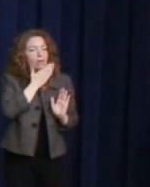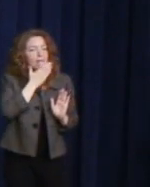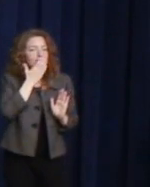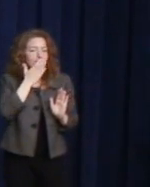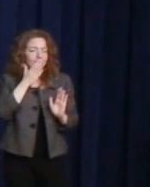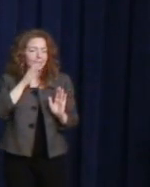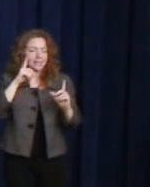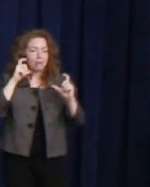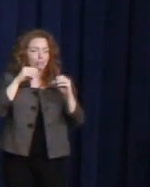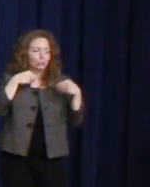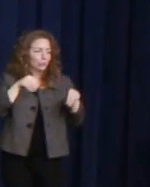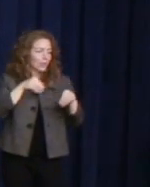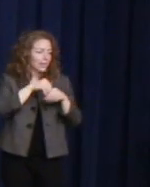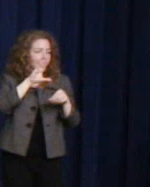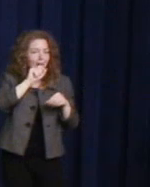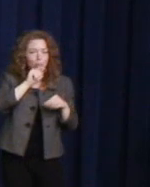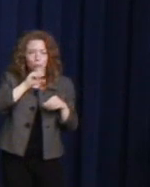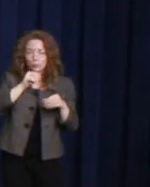The picture was taken as Democratic leader